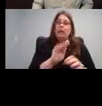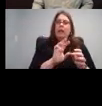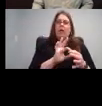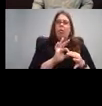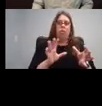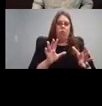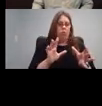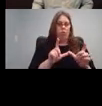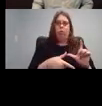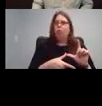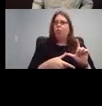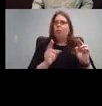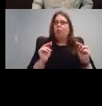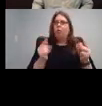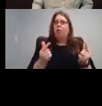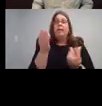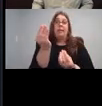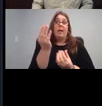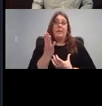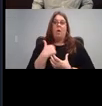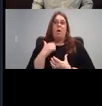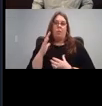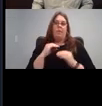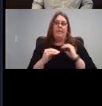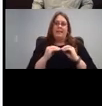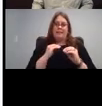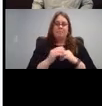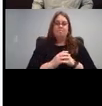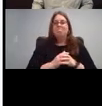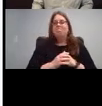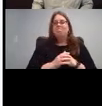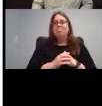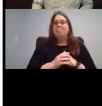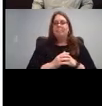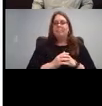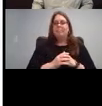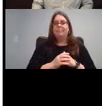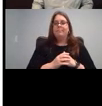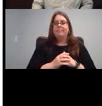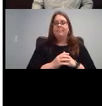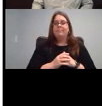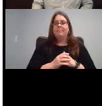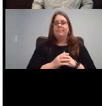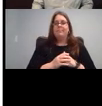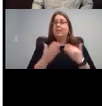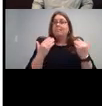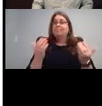give a quick little intro to what we're doing today. And let's jump in. So